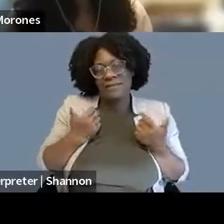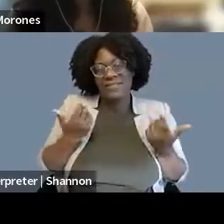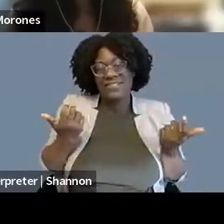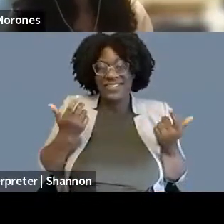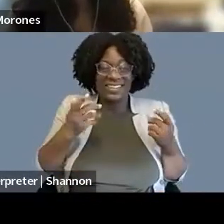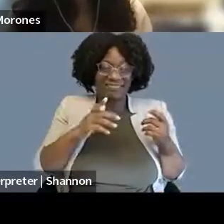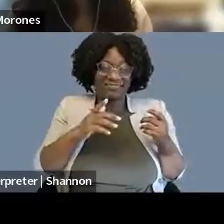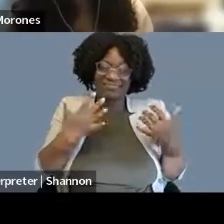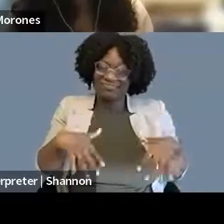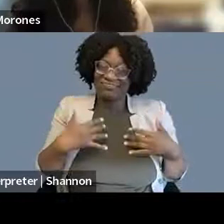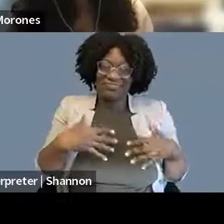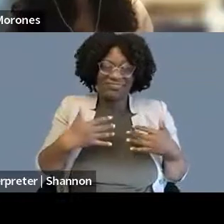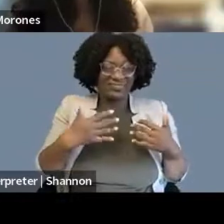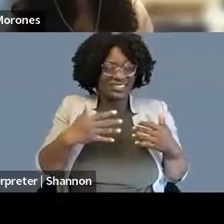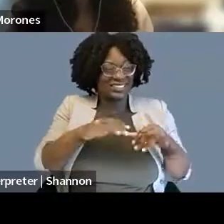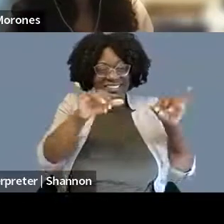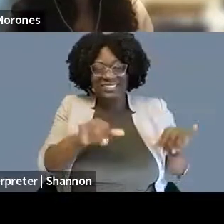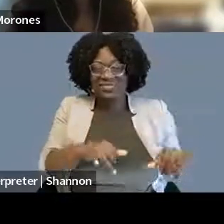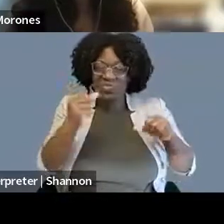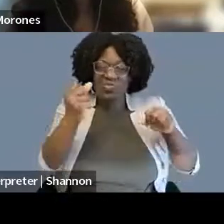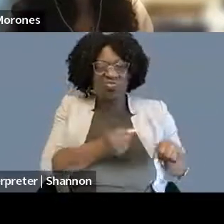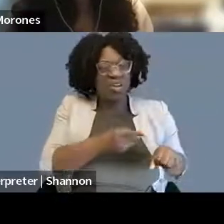is something to be really pragmatically aware of.